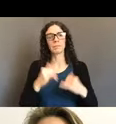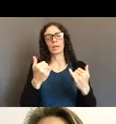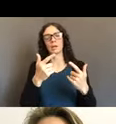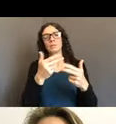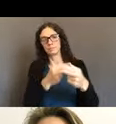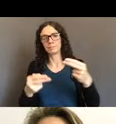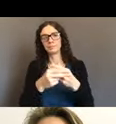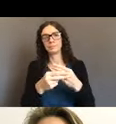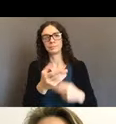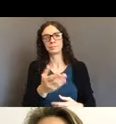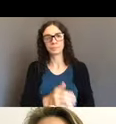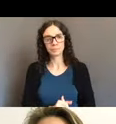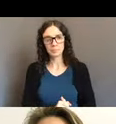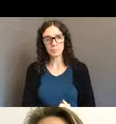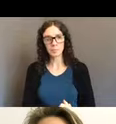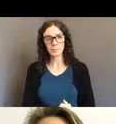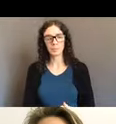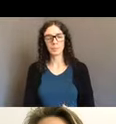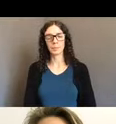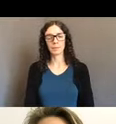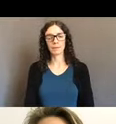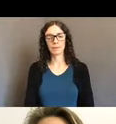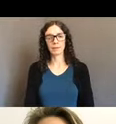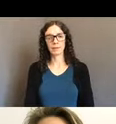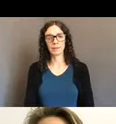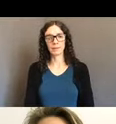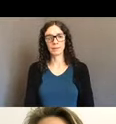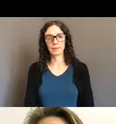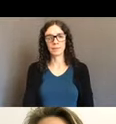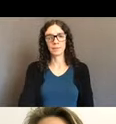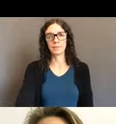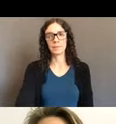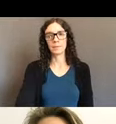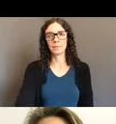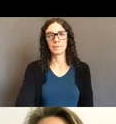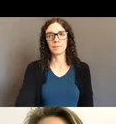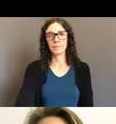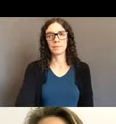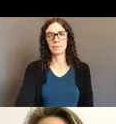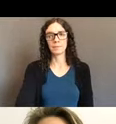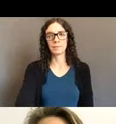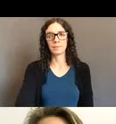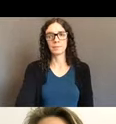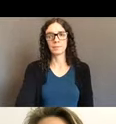what we were able to achieve, and I believe,